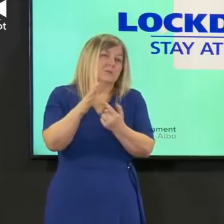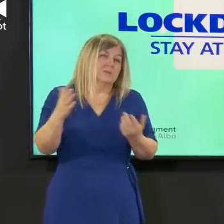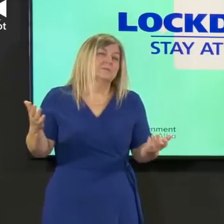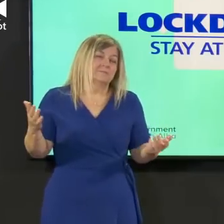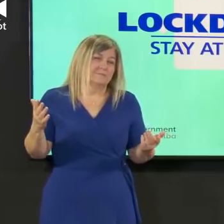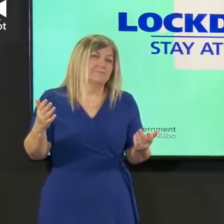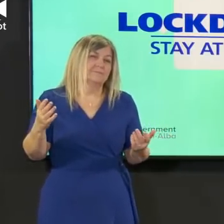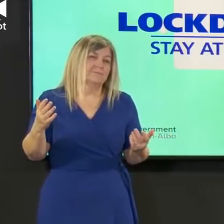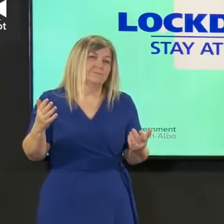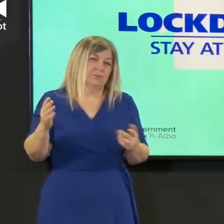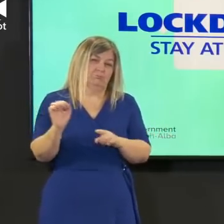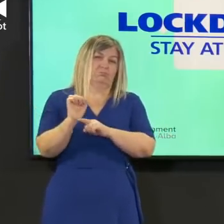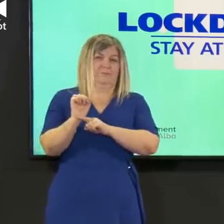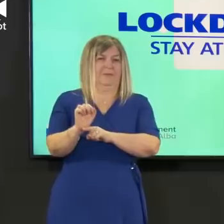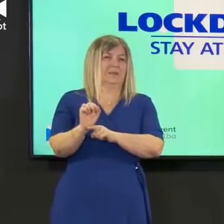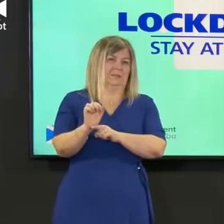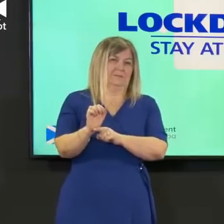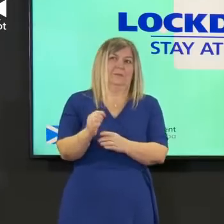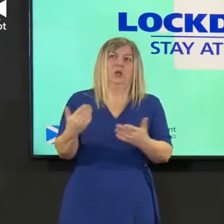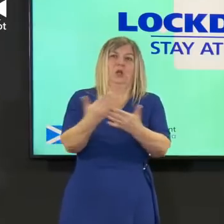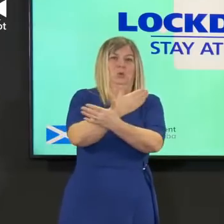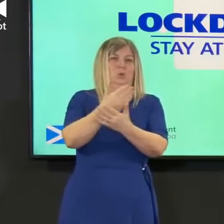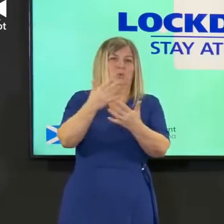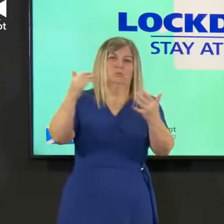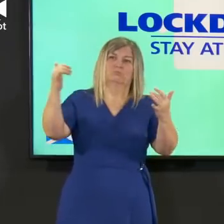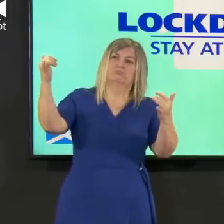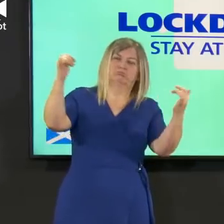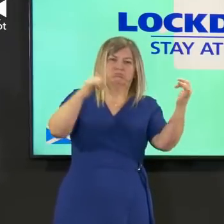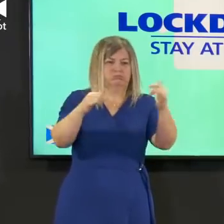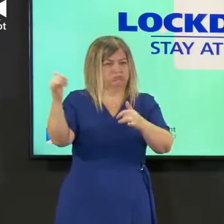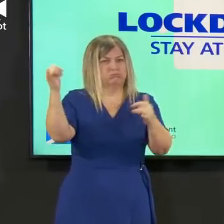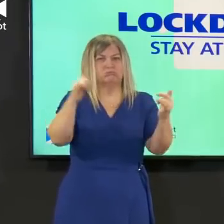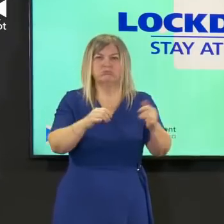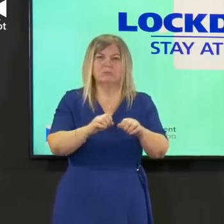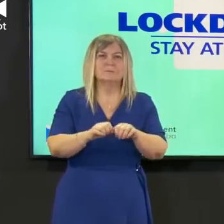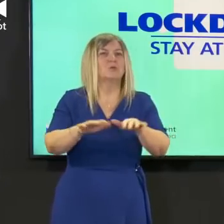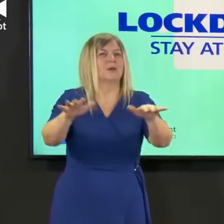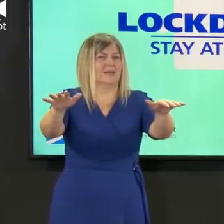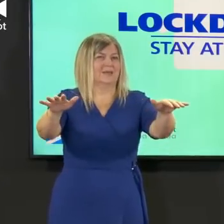and therefore our view as a government that red list countries alone as the means of doing that